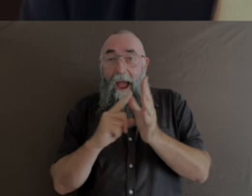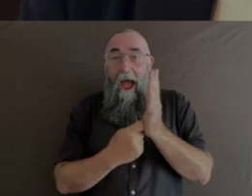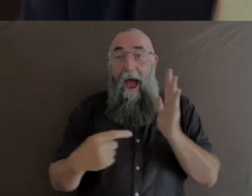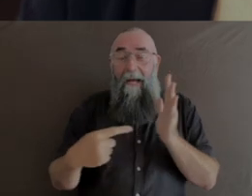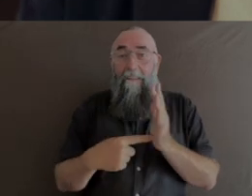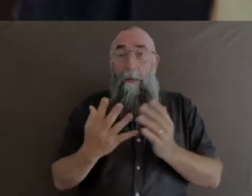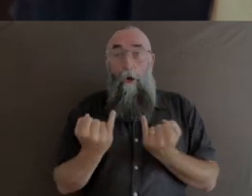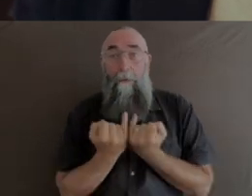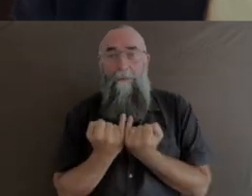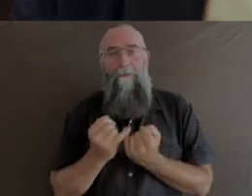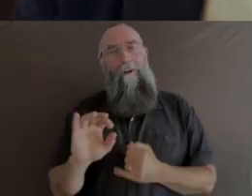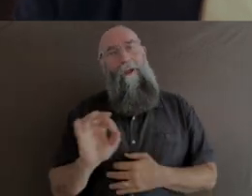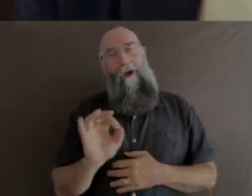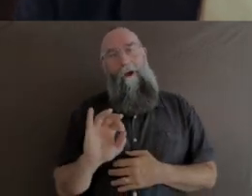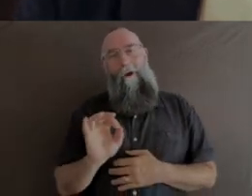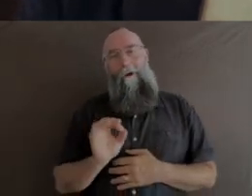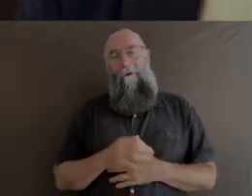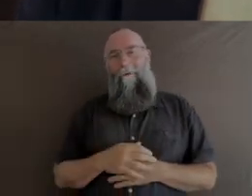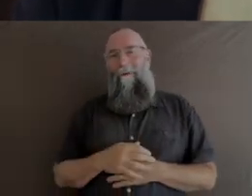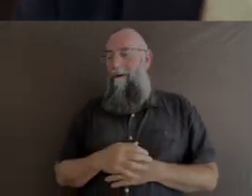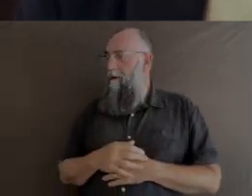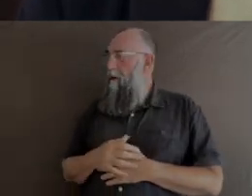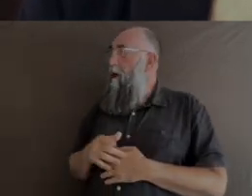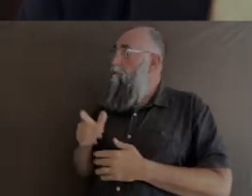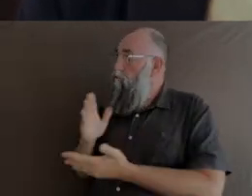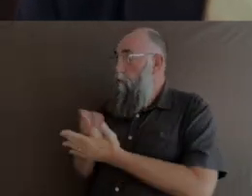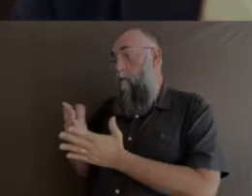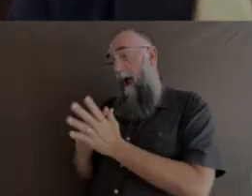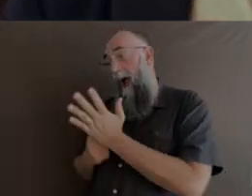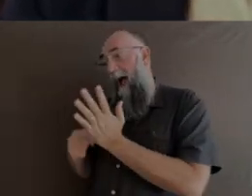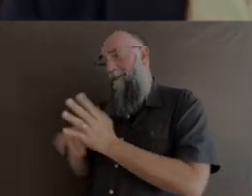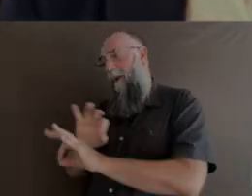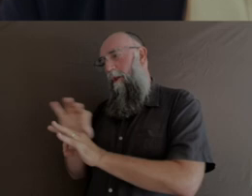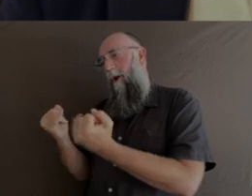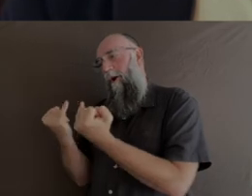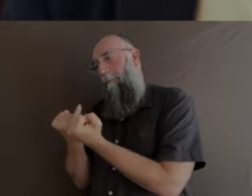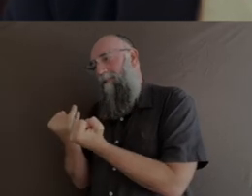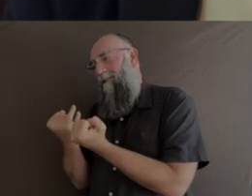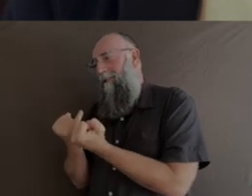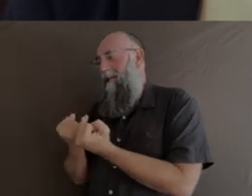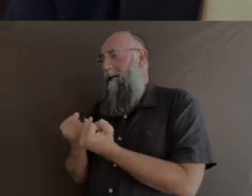It's one of the few vocations where it's not a competition. It's about new horizons and it's about